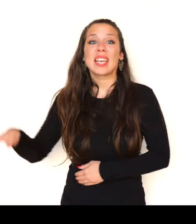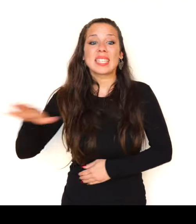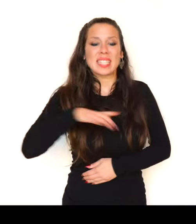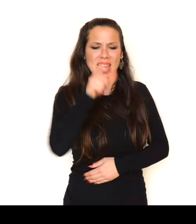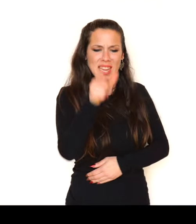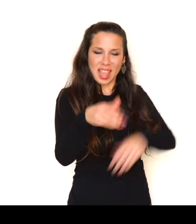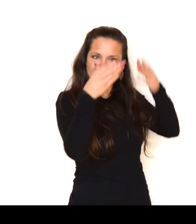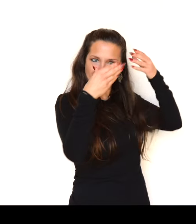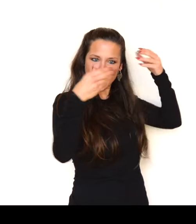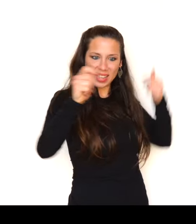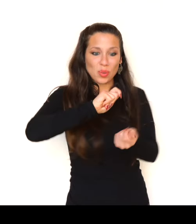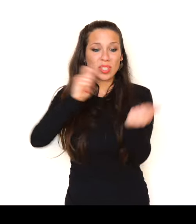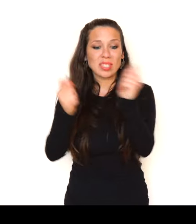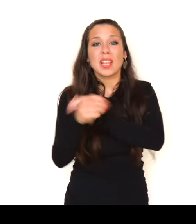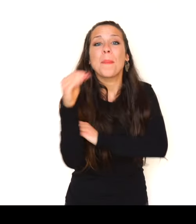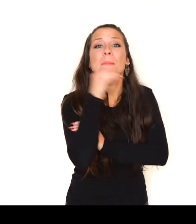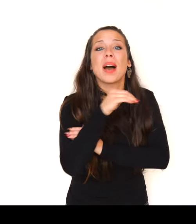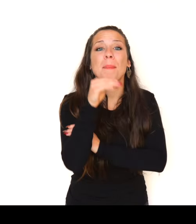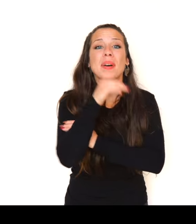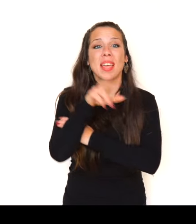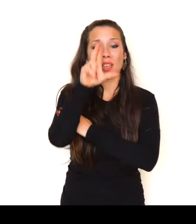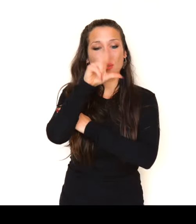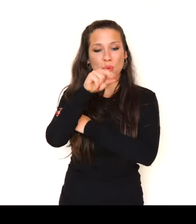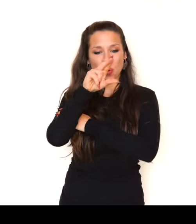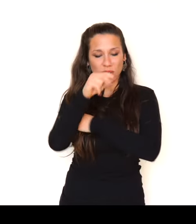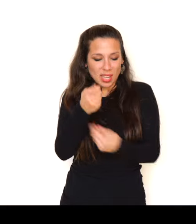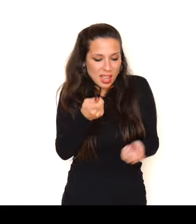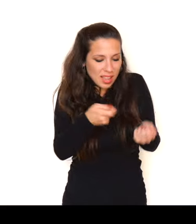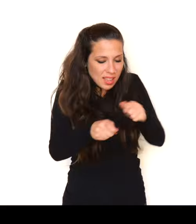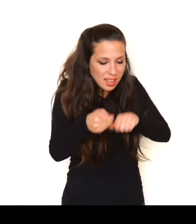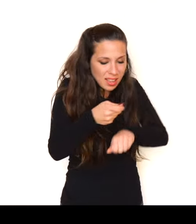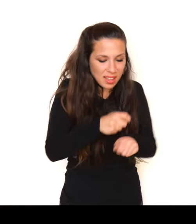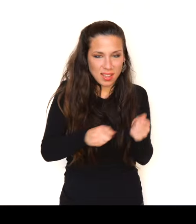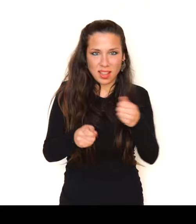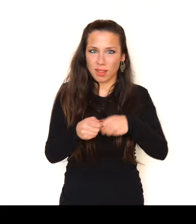Paper birds from lieutenants (Enough wars)